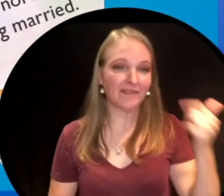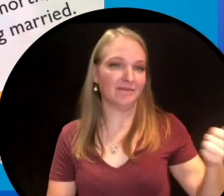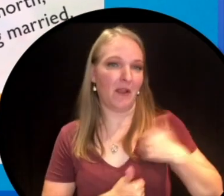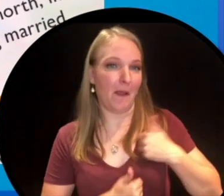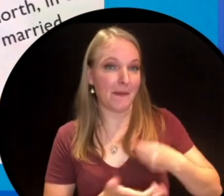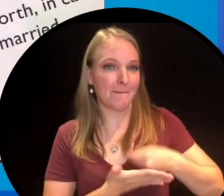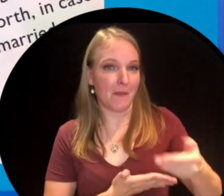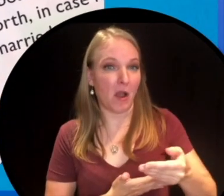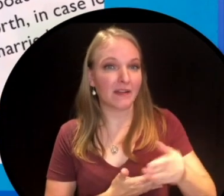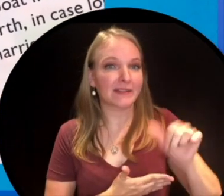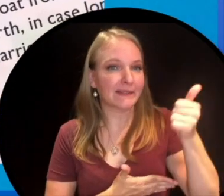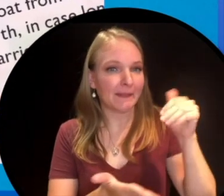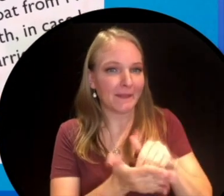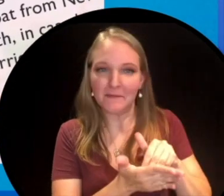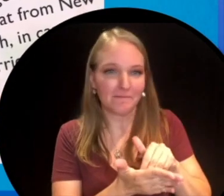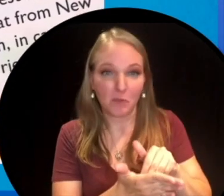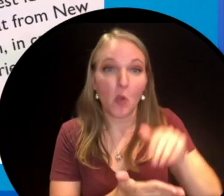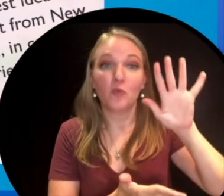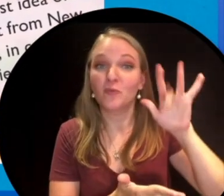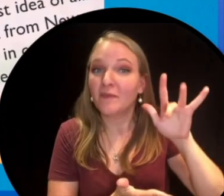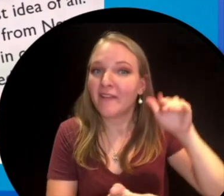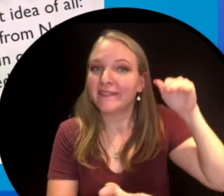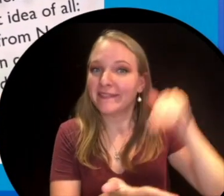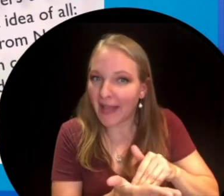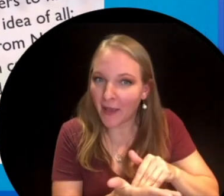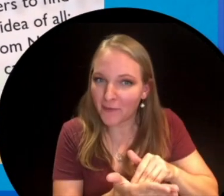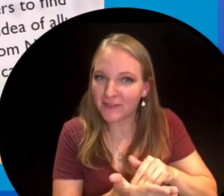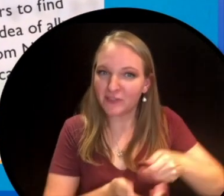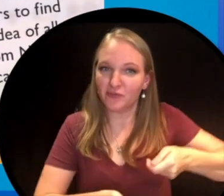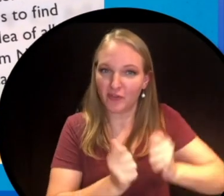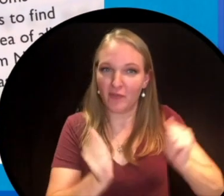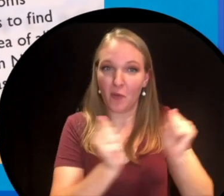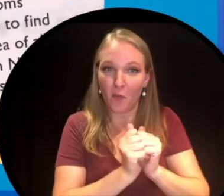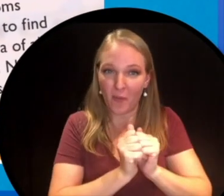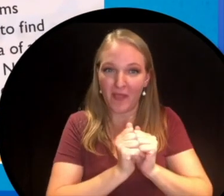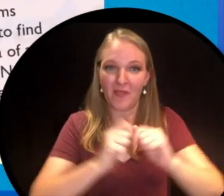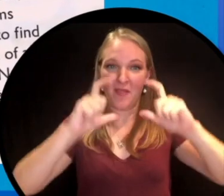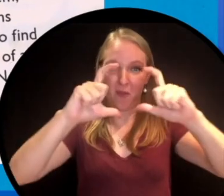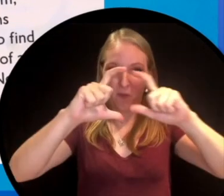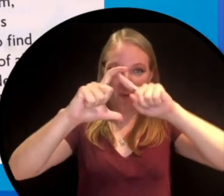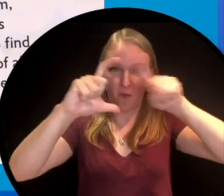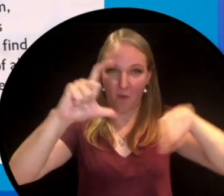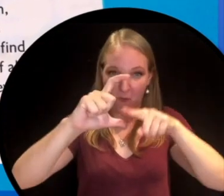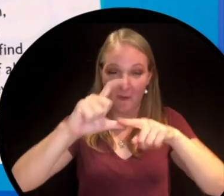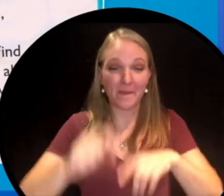the Canadian army bought 25 000 shovels with holes in the middle and Mcadams shield shovel